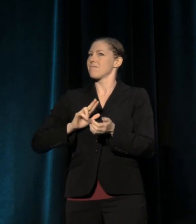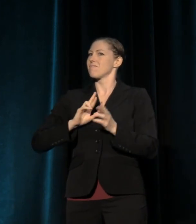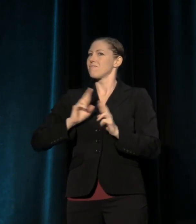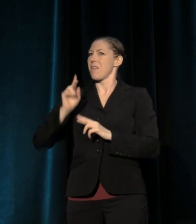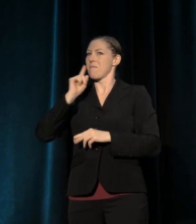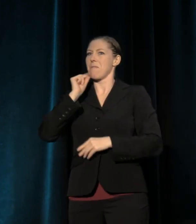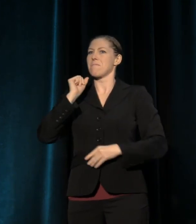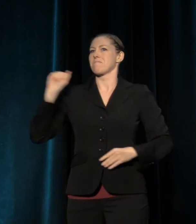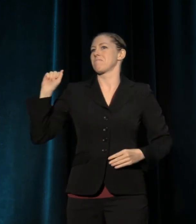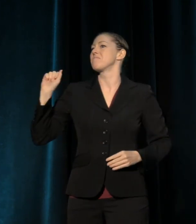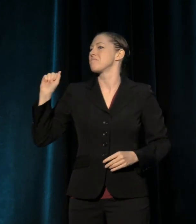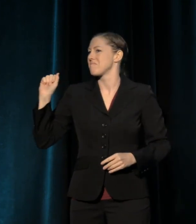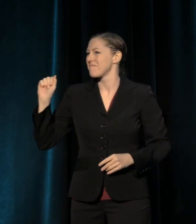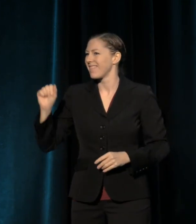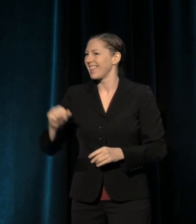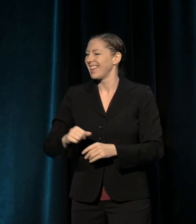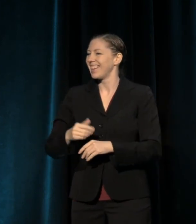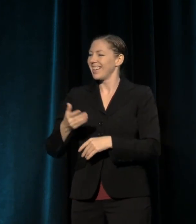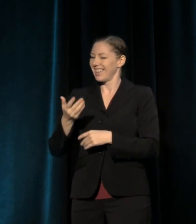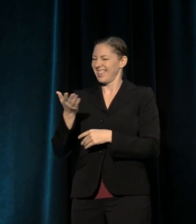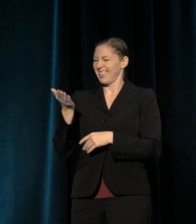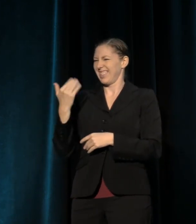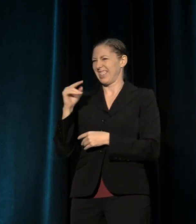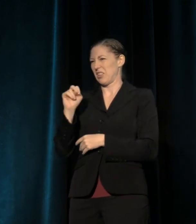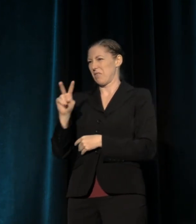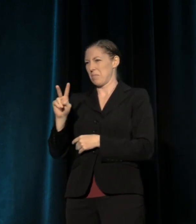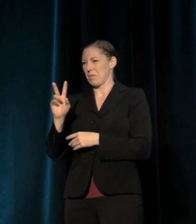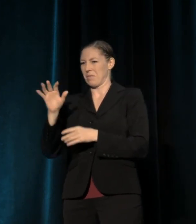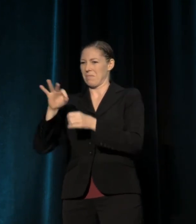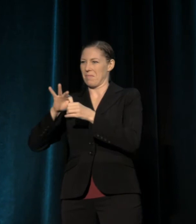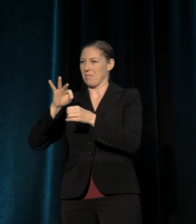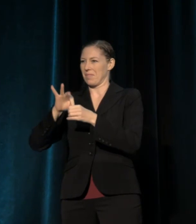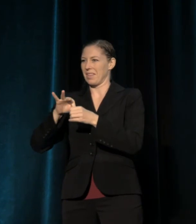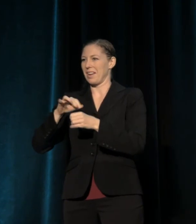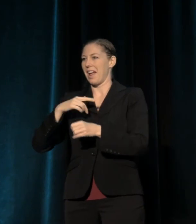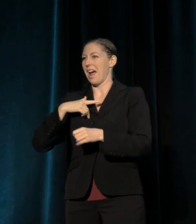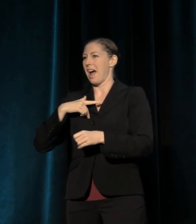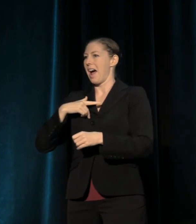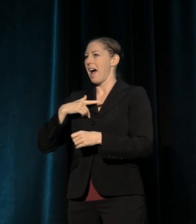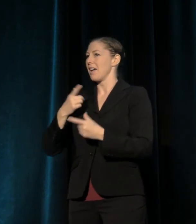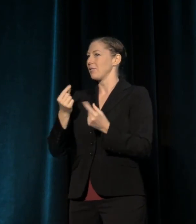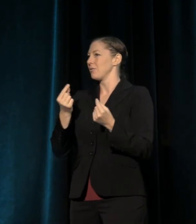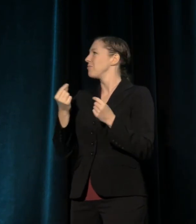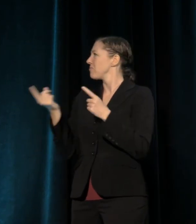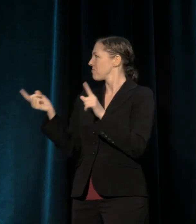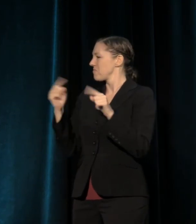Right after last November's election, I found myself here in Portland.